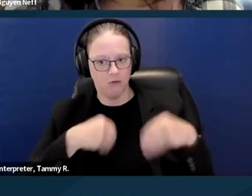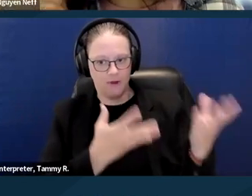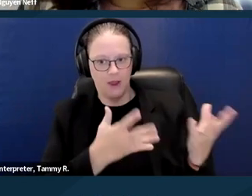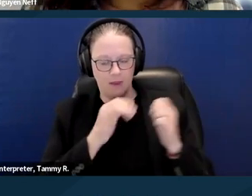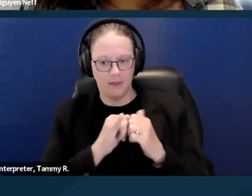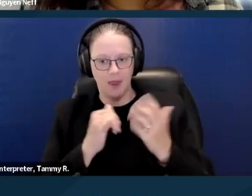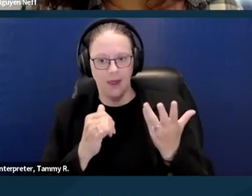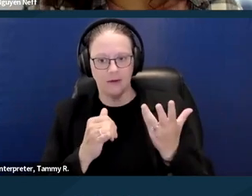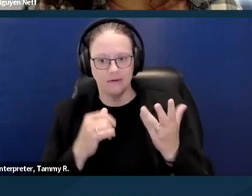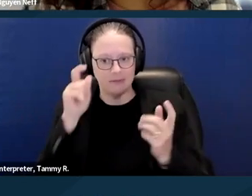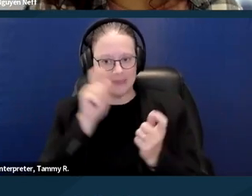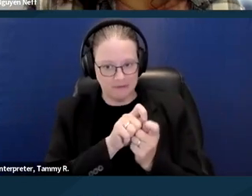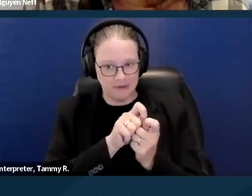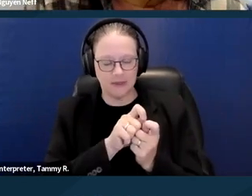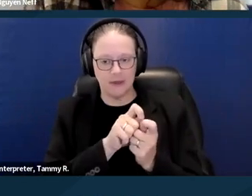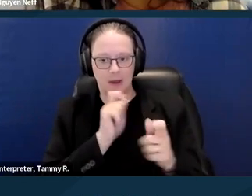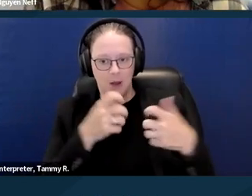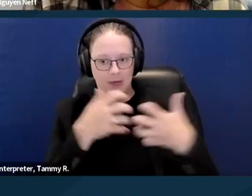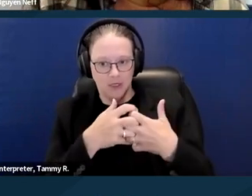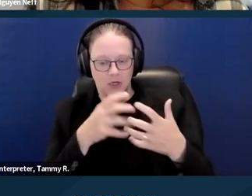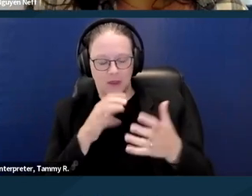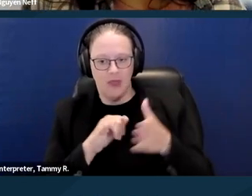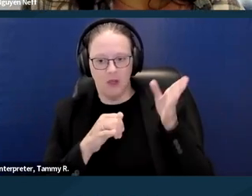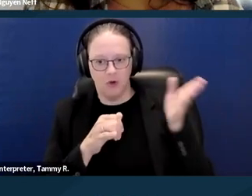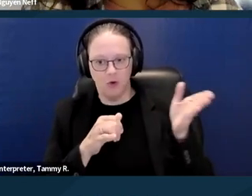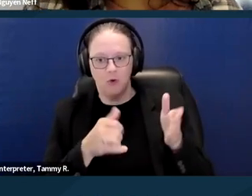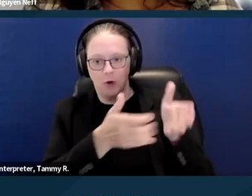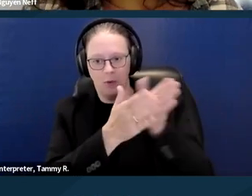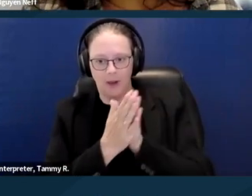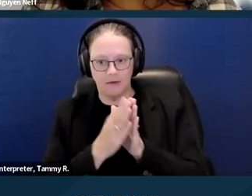that you request. They can give an alternative